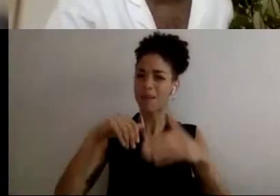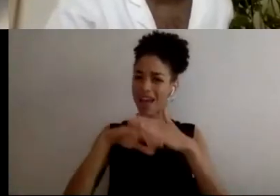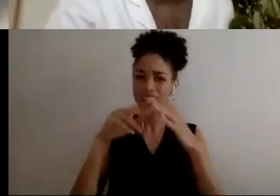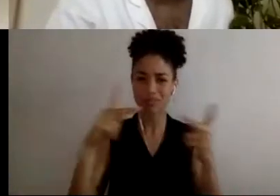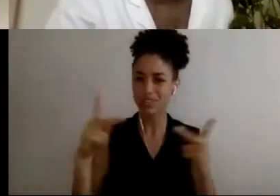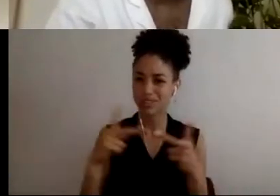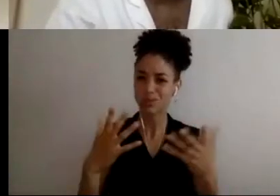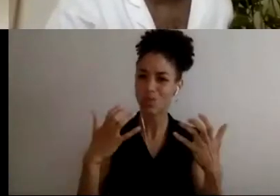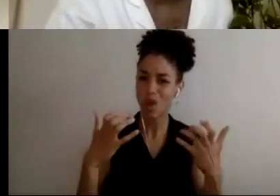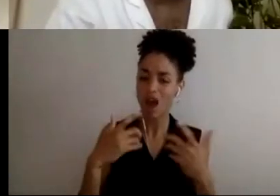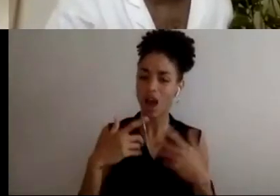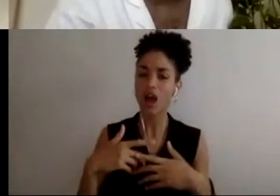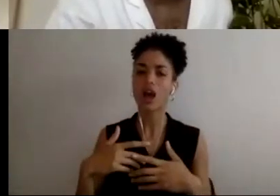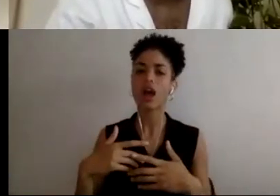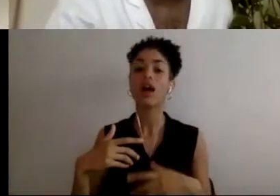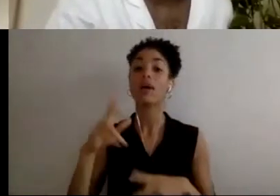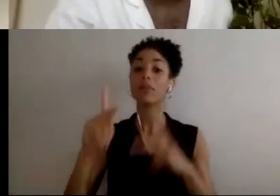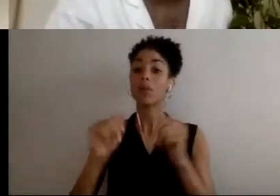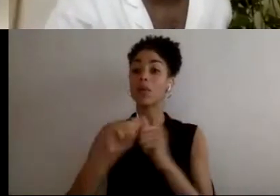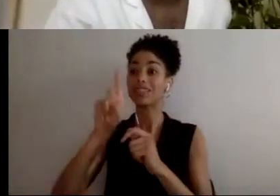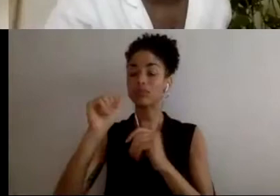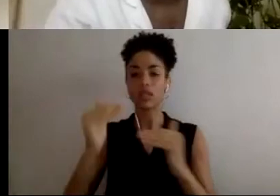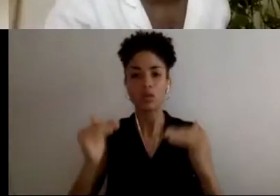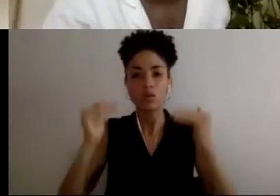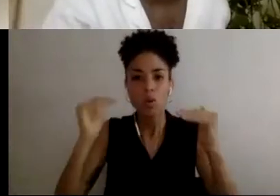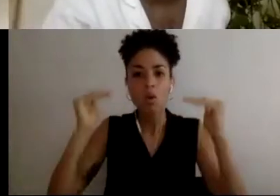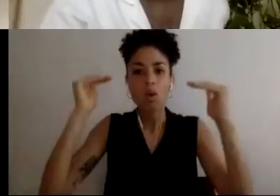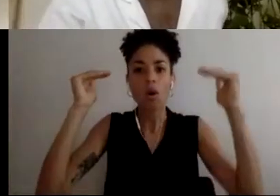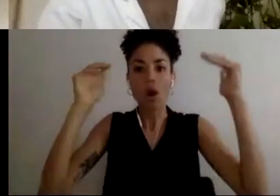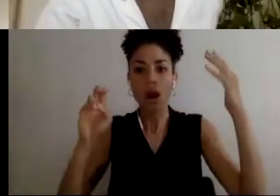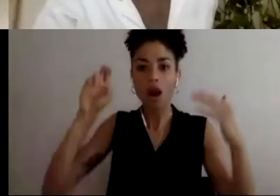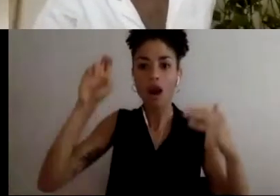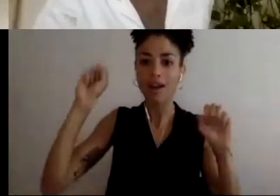movement for people with disabilities in the institution. I want to see